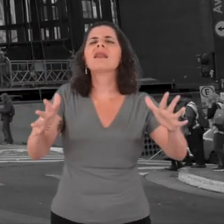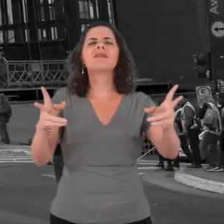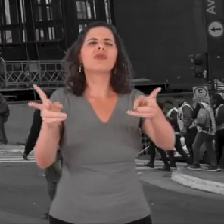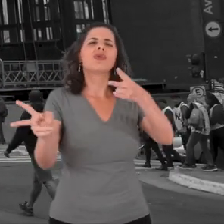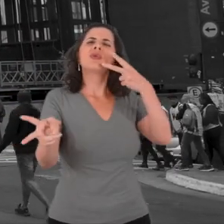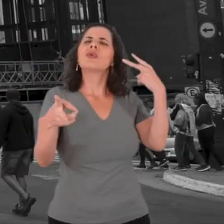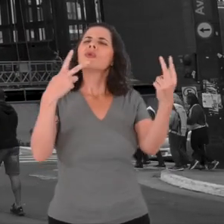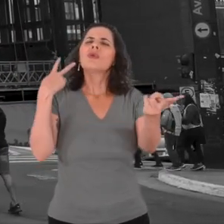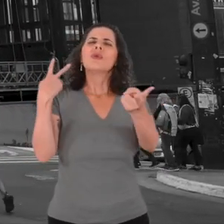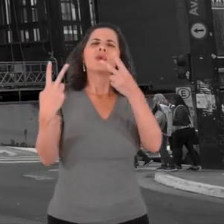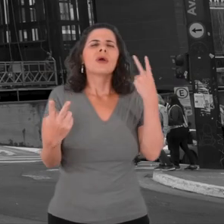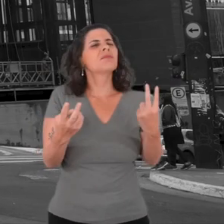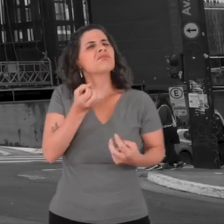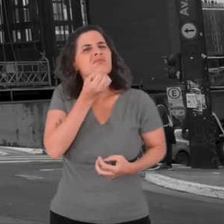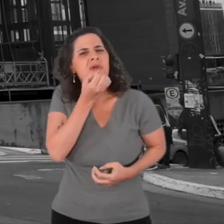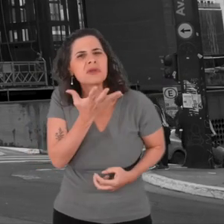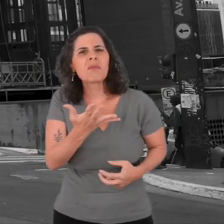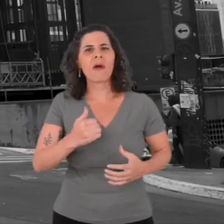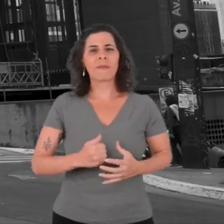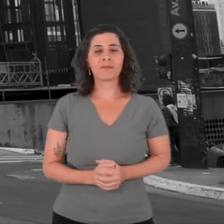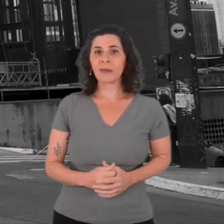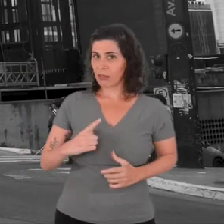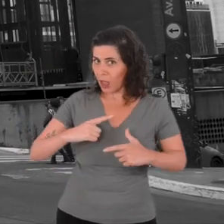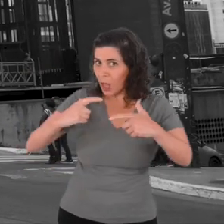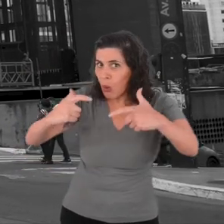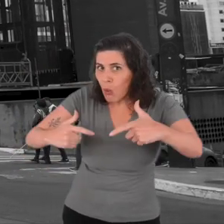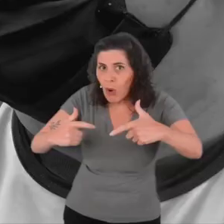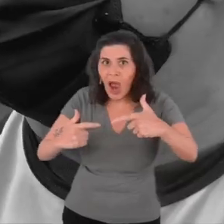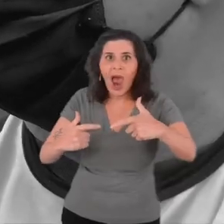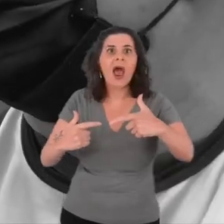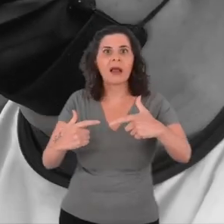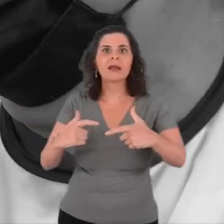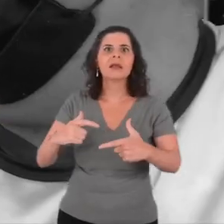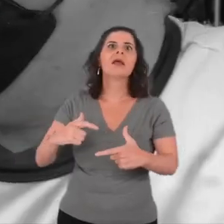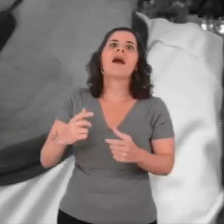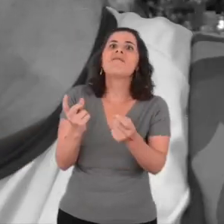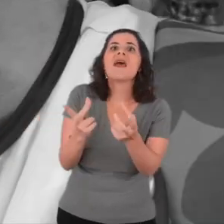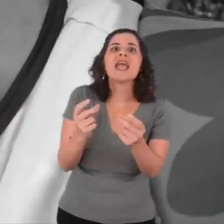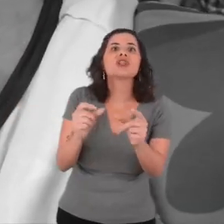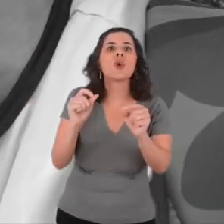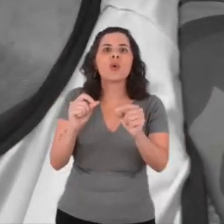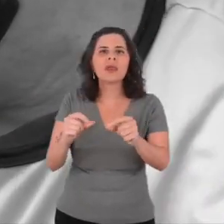There is a stall that sells porcelain, everything from the seventies, sixties.